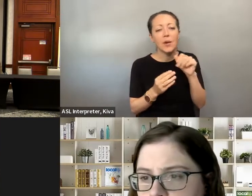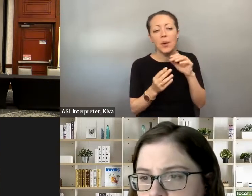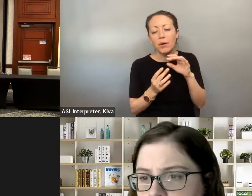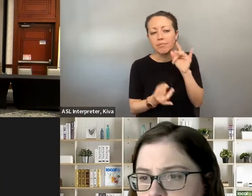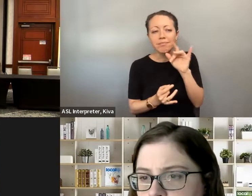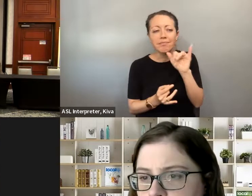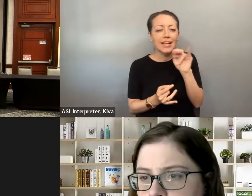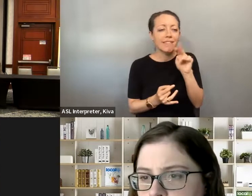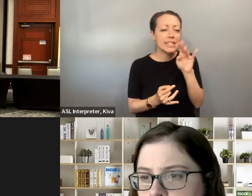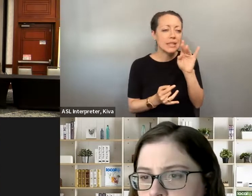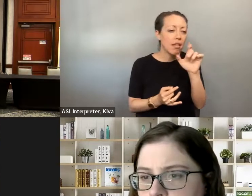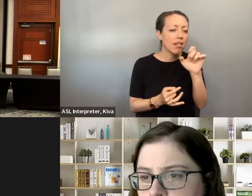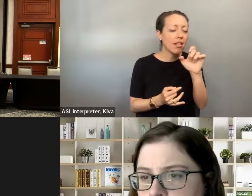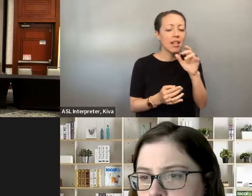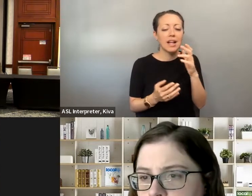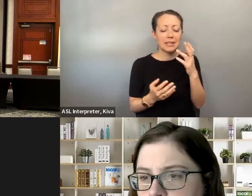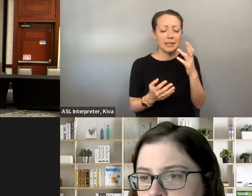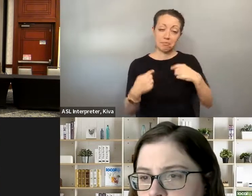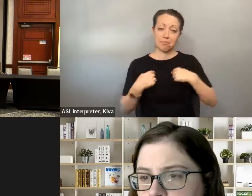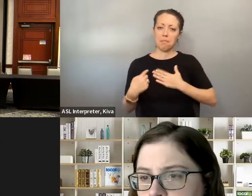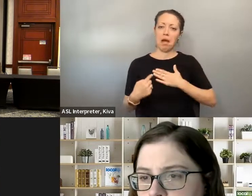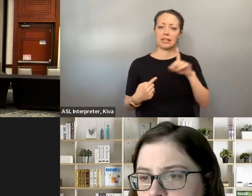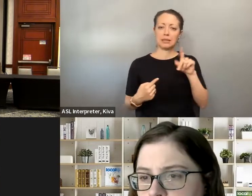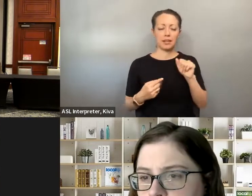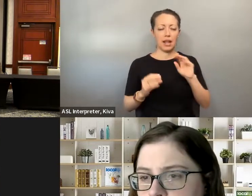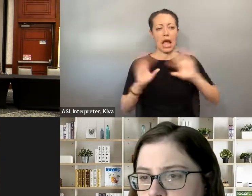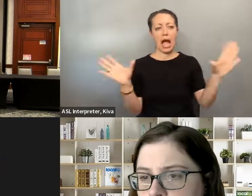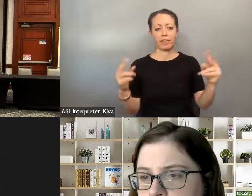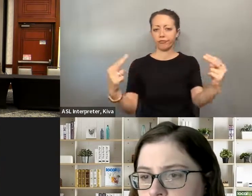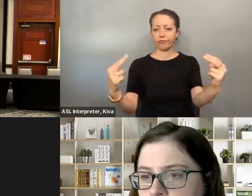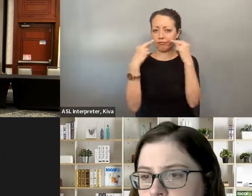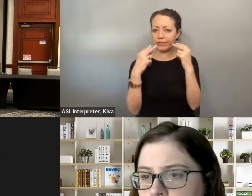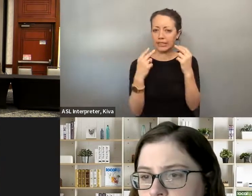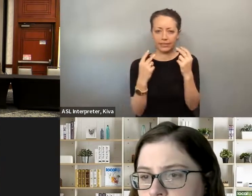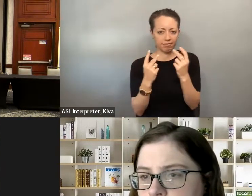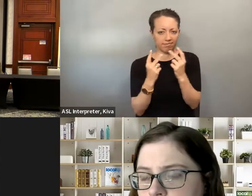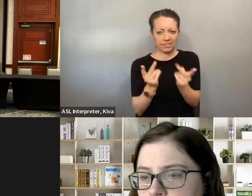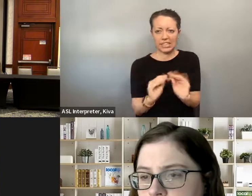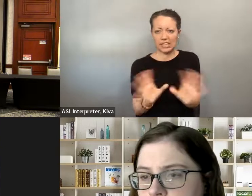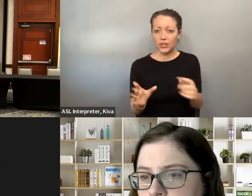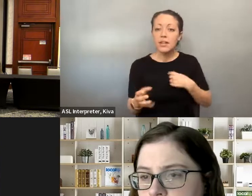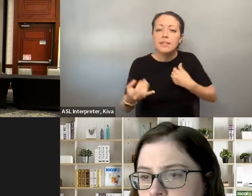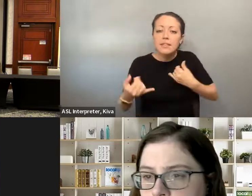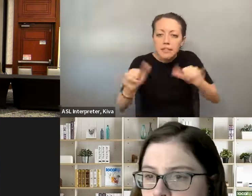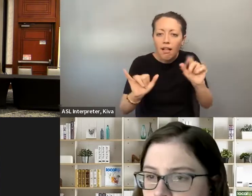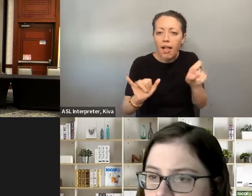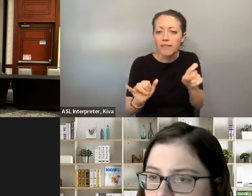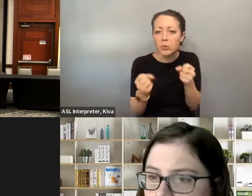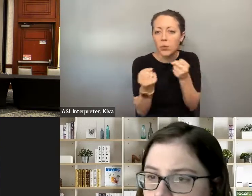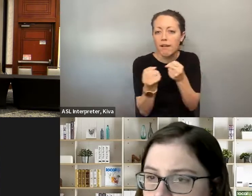You know it with me, having a very visual disability. on the hidden disability, you know, it -- even with me